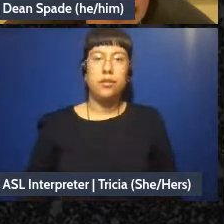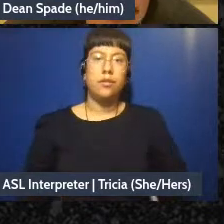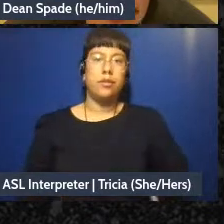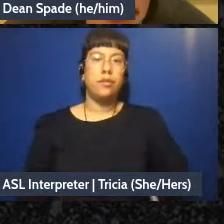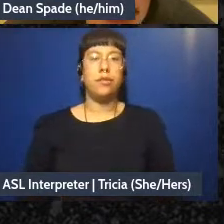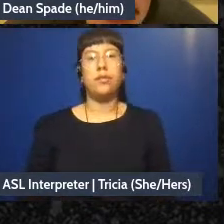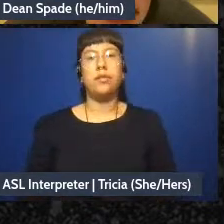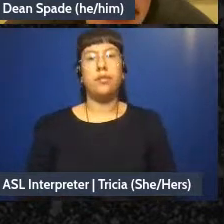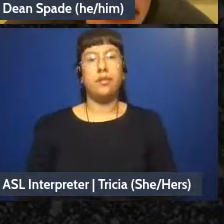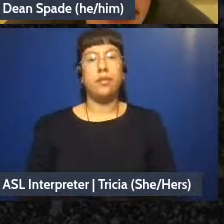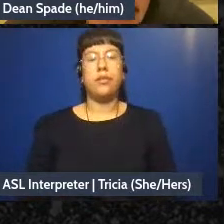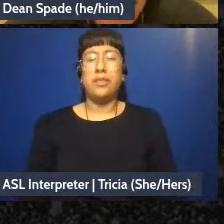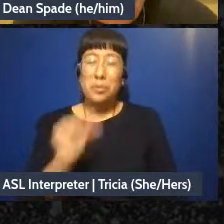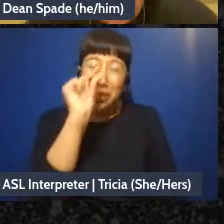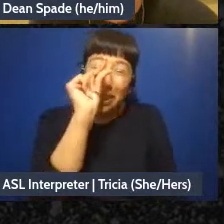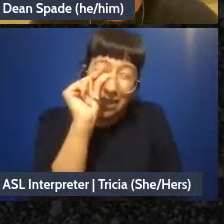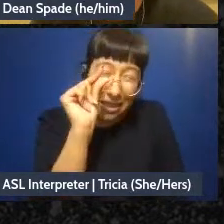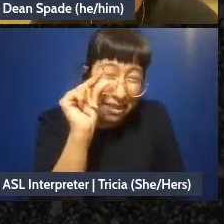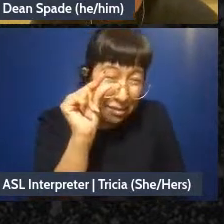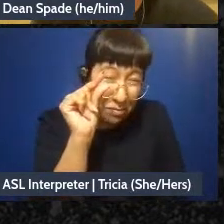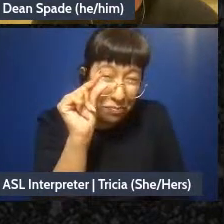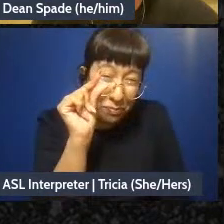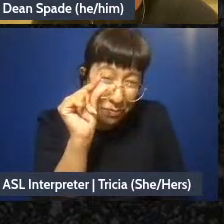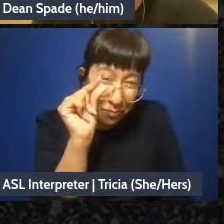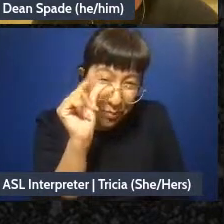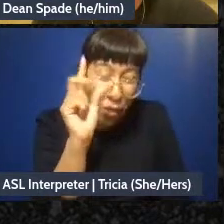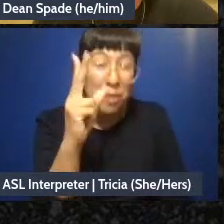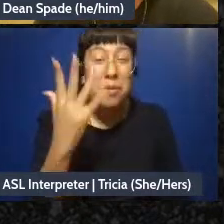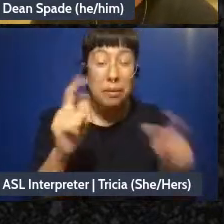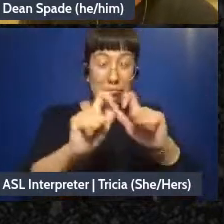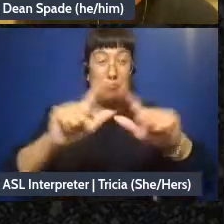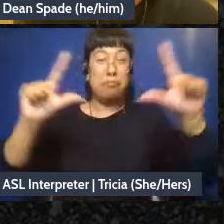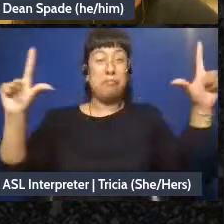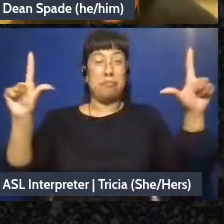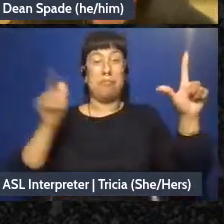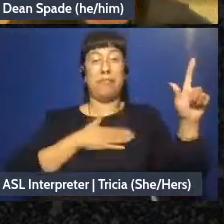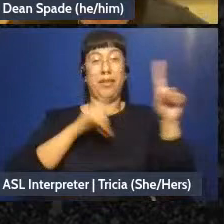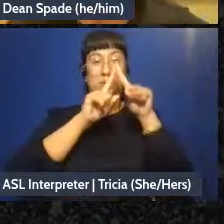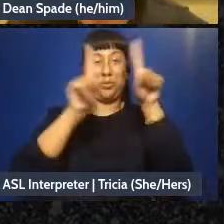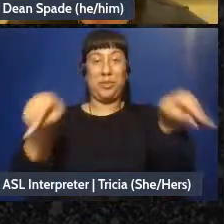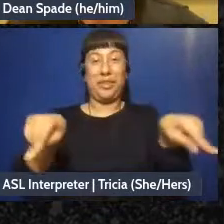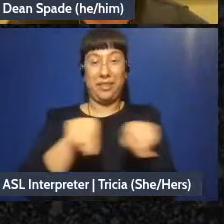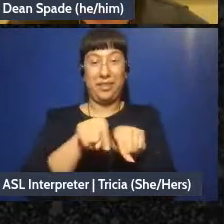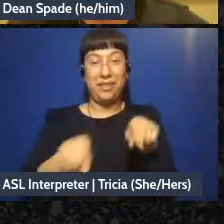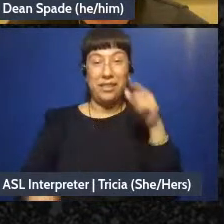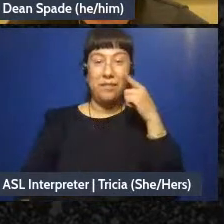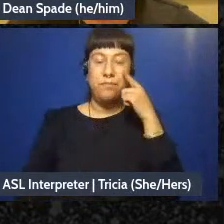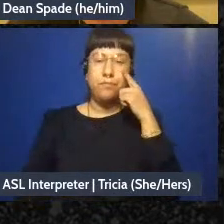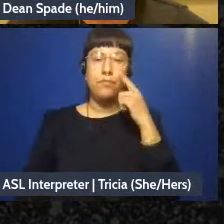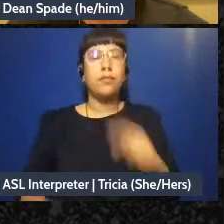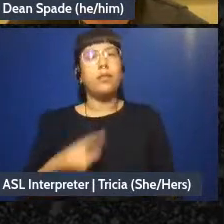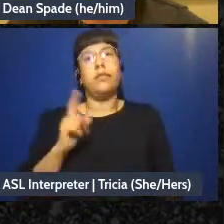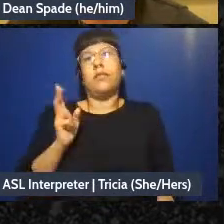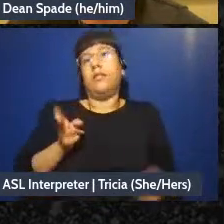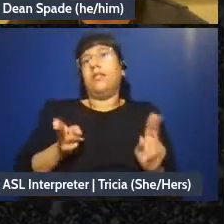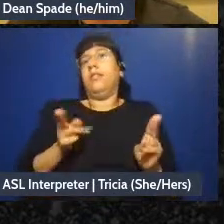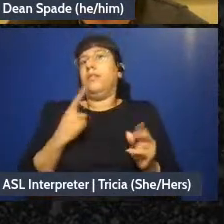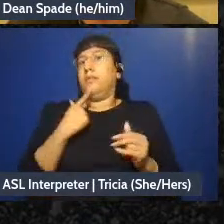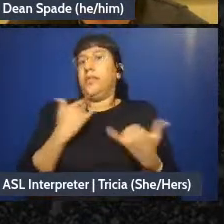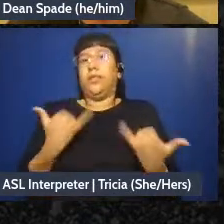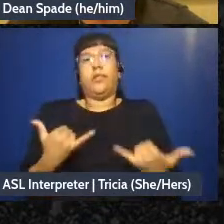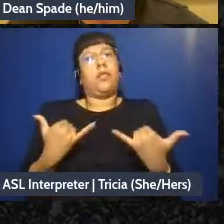It's so tiny maybe I can make it bigger on my screen, urgency, not wanting to overstep